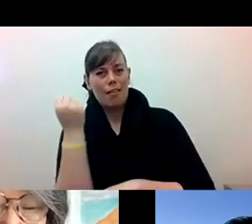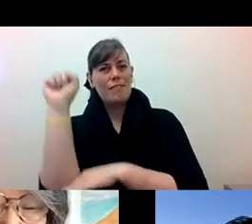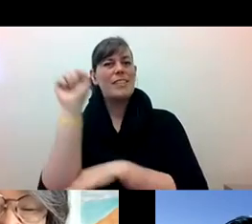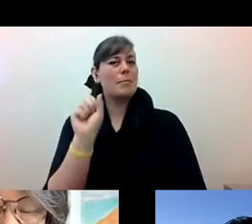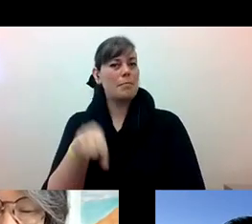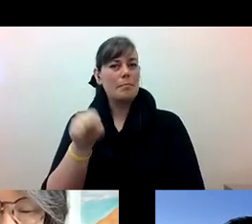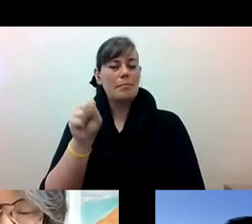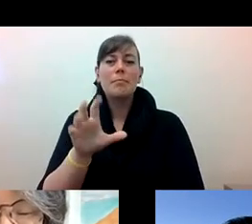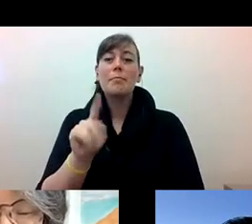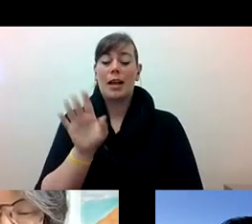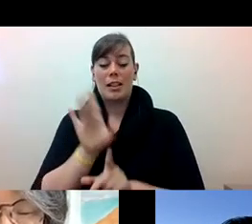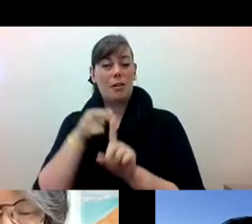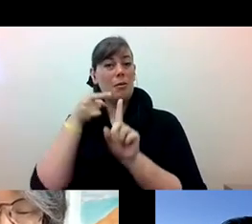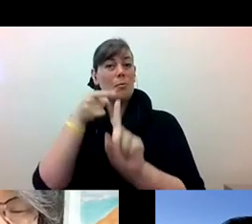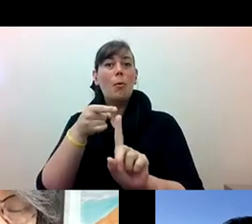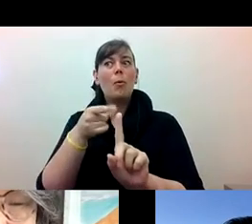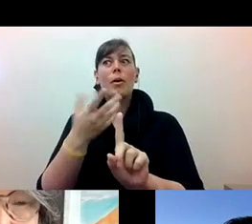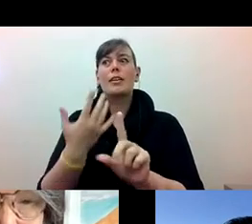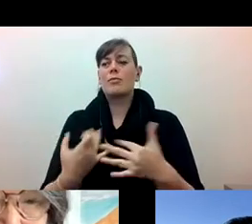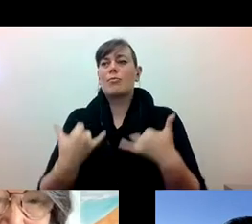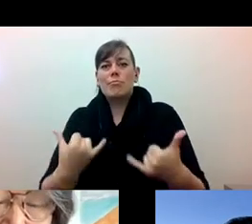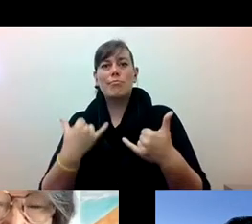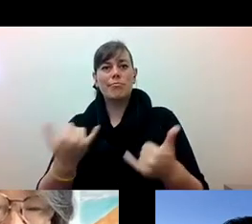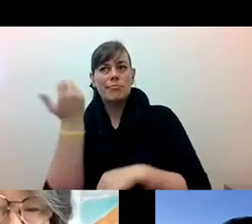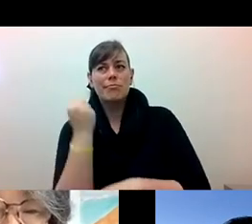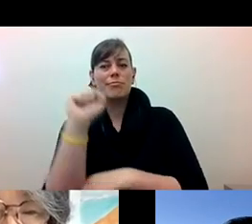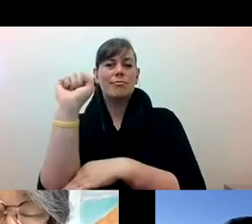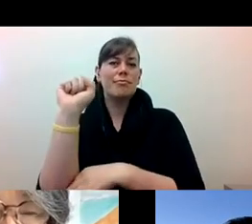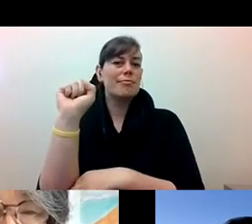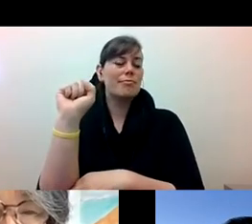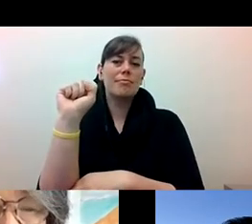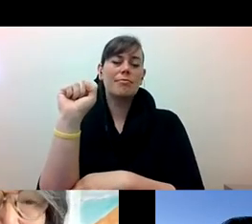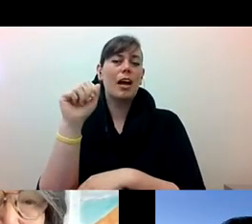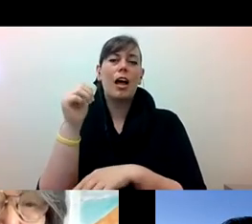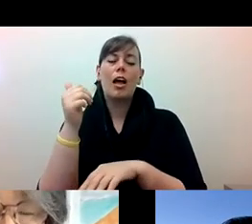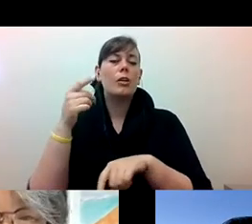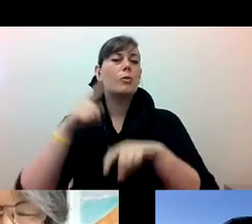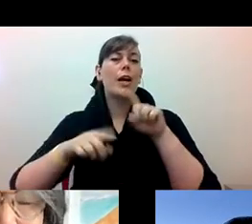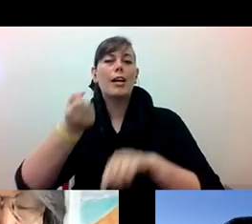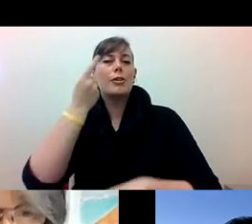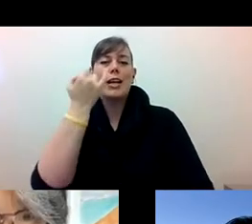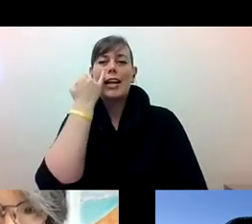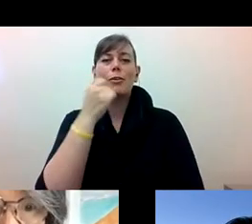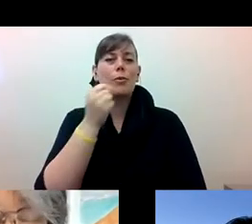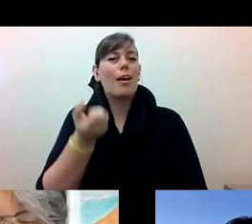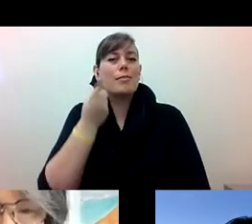Diane Fujino: argues that contemporary, today's, activism cannot really be understood without understanding it in a historic context.